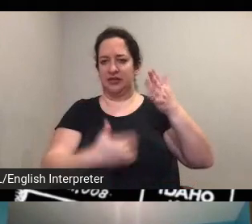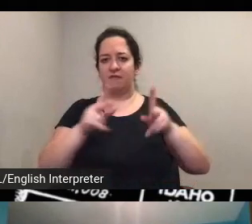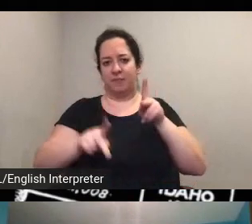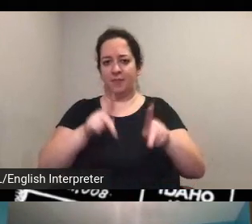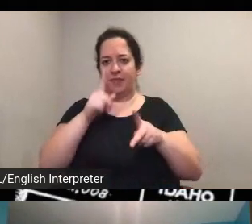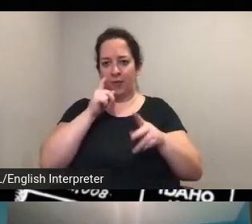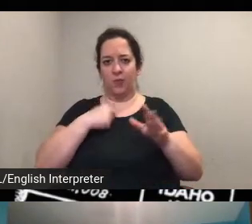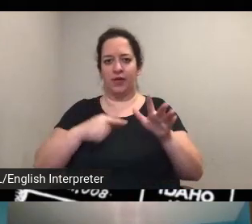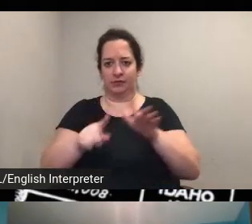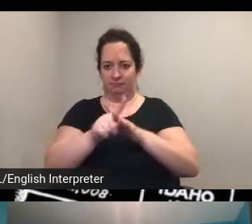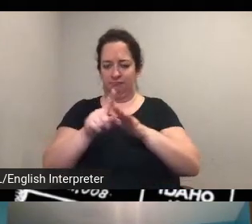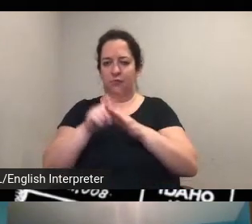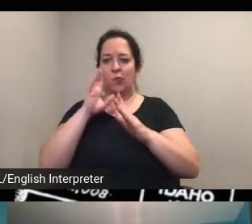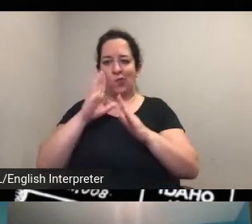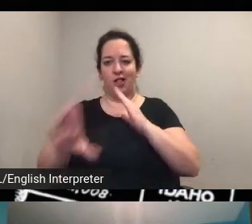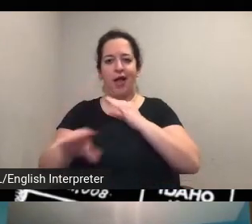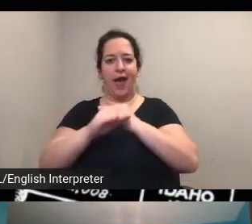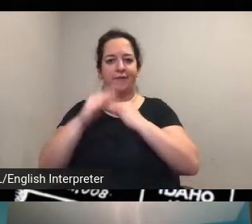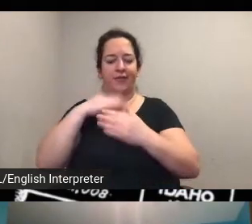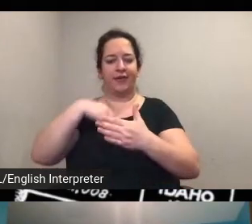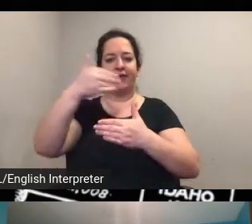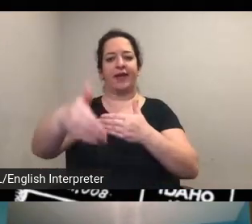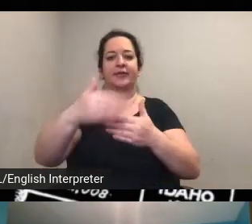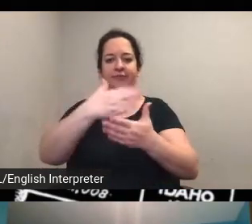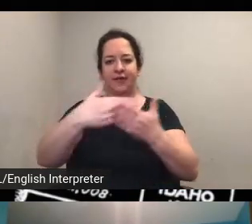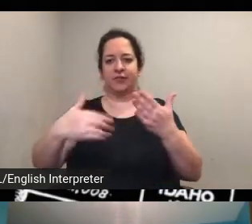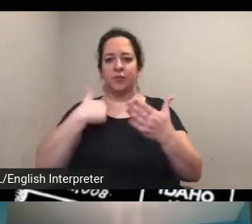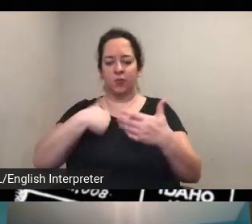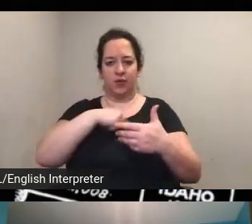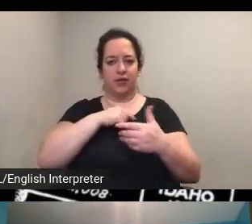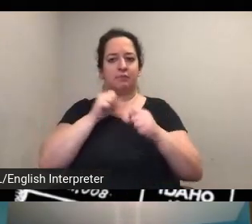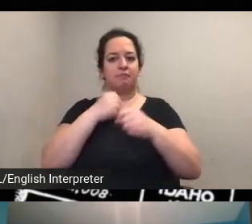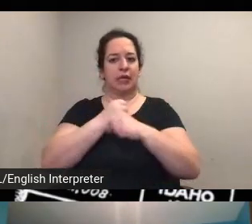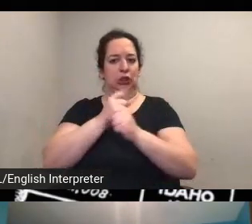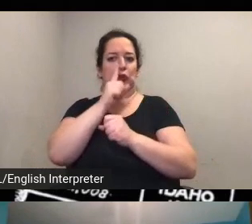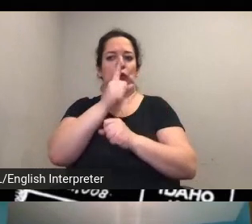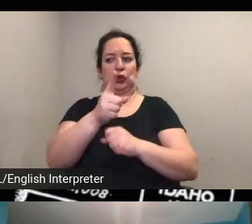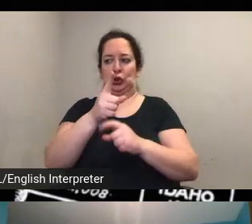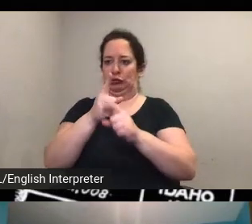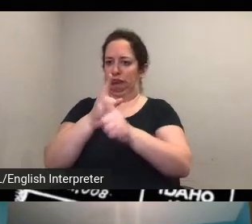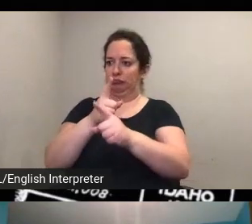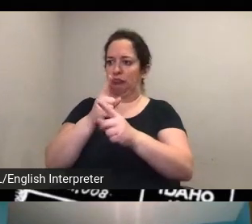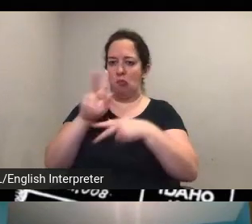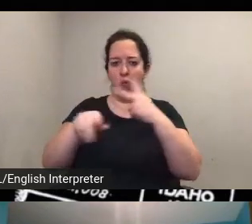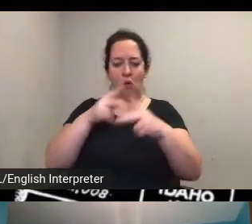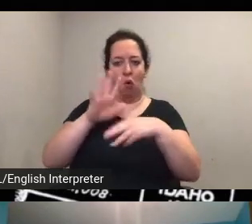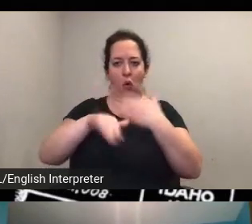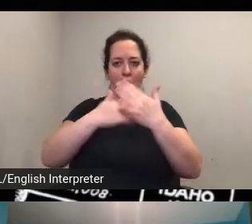for the next phase um so we can just make sure that kind of all the people that have been mentioned so far definitely on